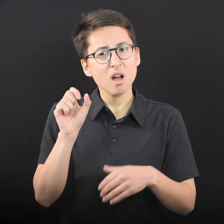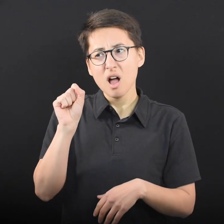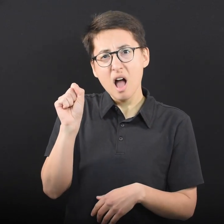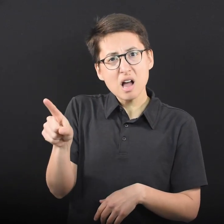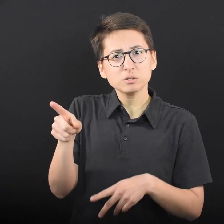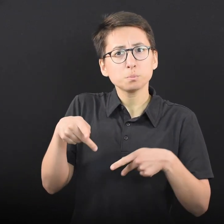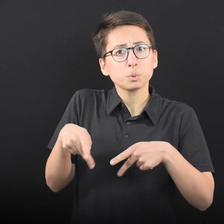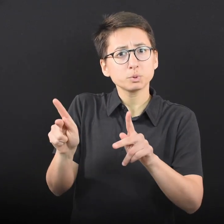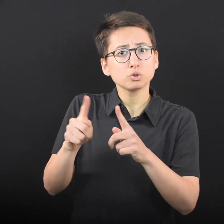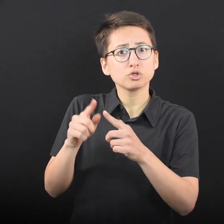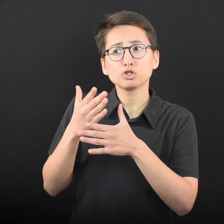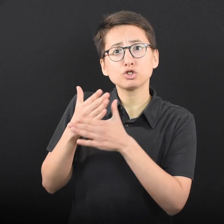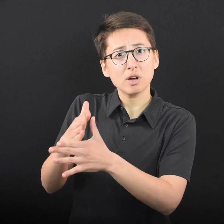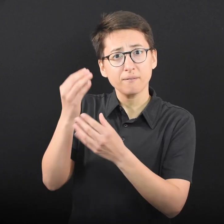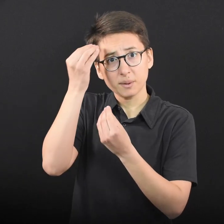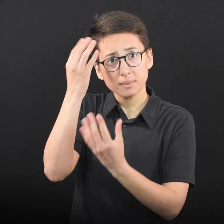Ask permission to share information